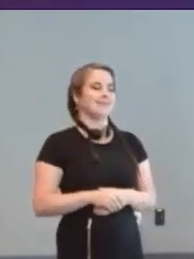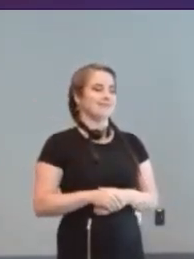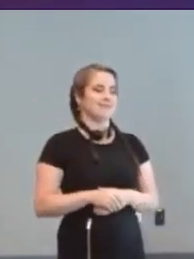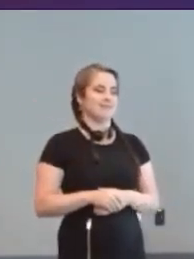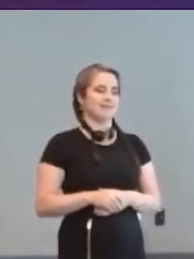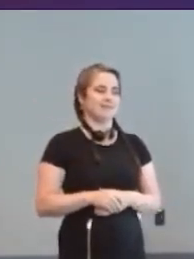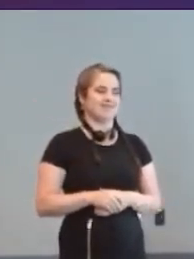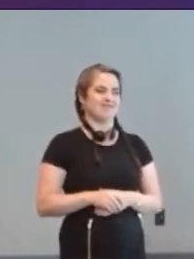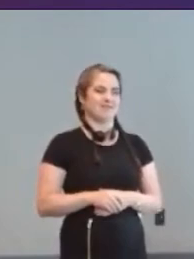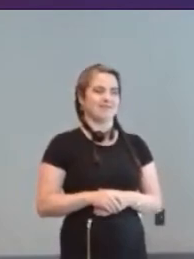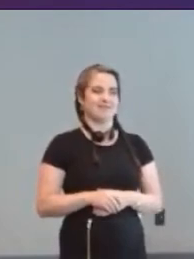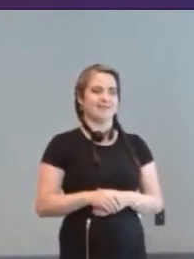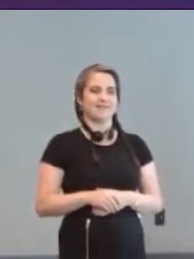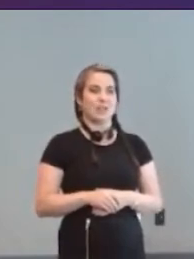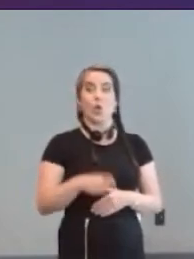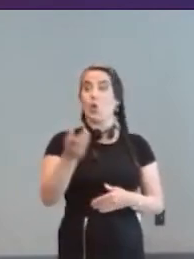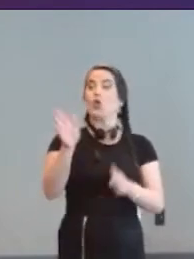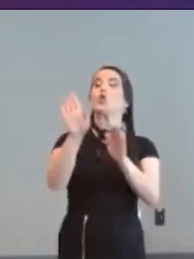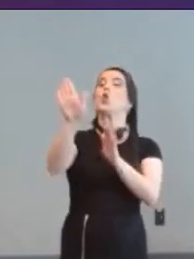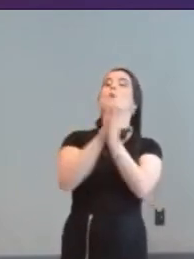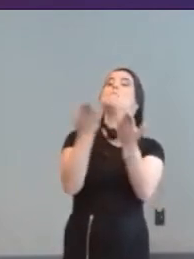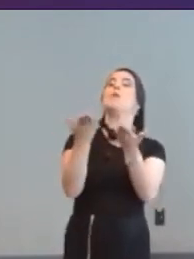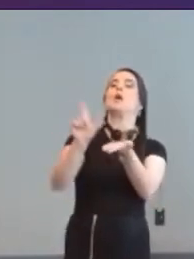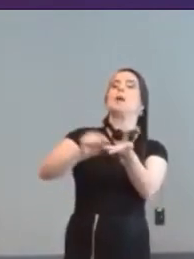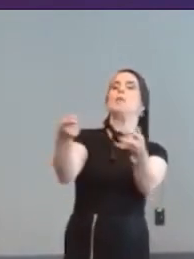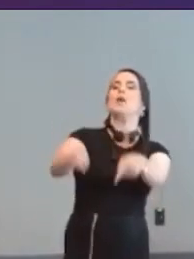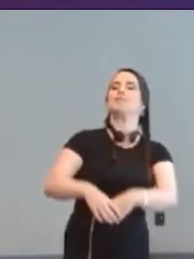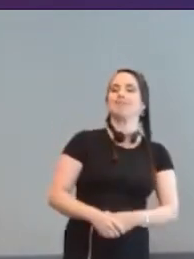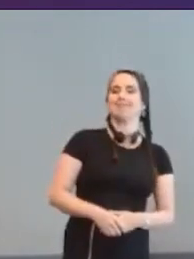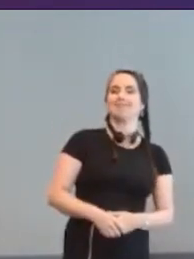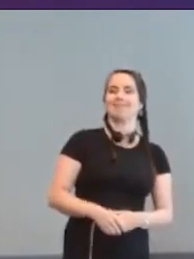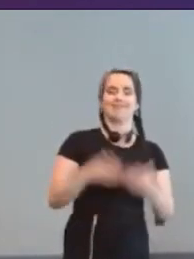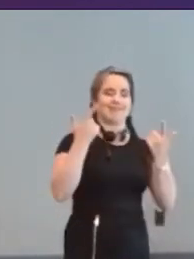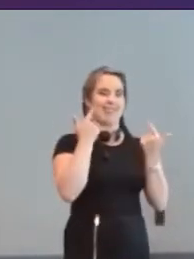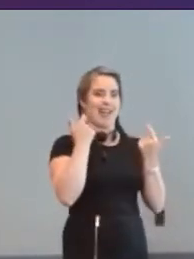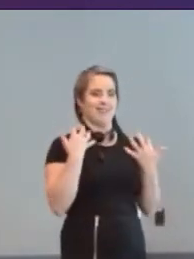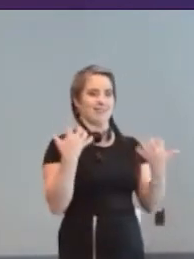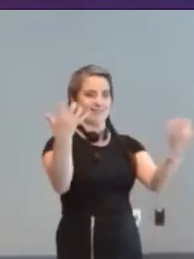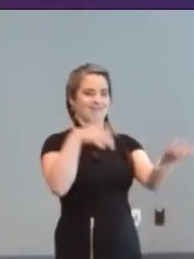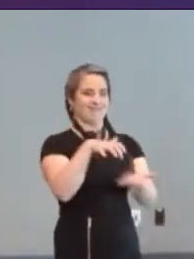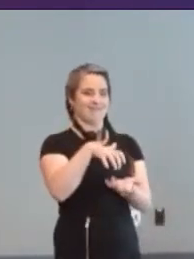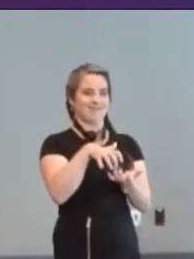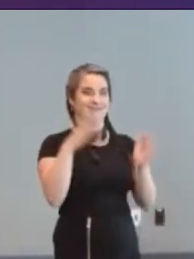When is your book coming out? [Laughter - as I've been talking about it for a long time]